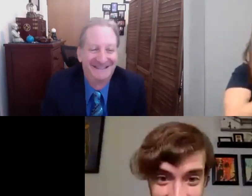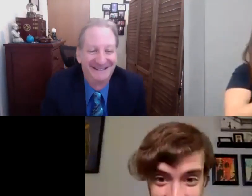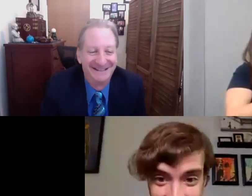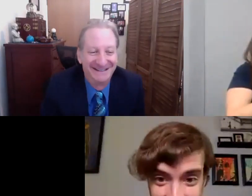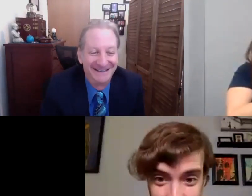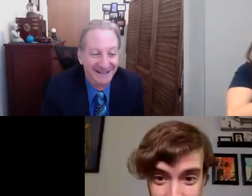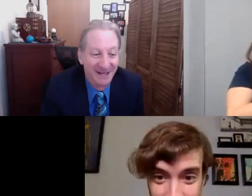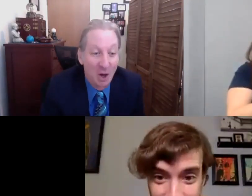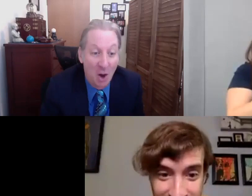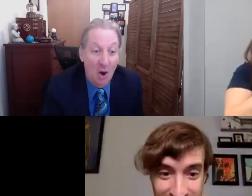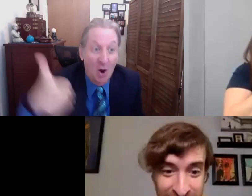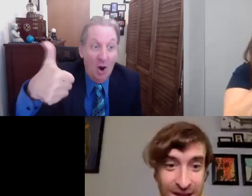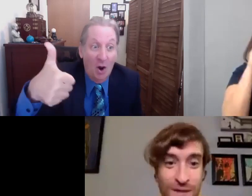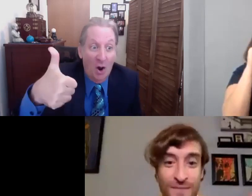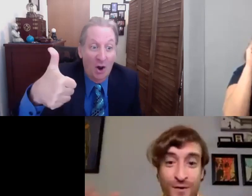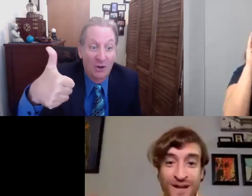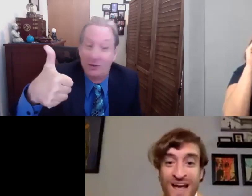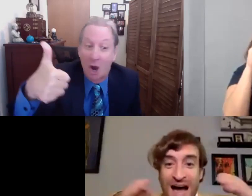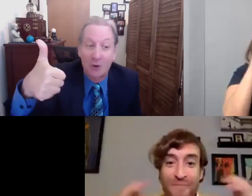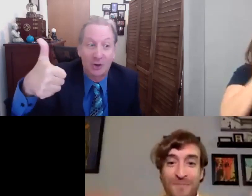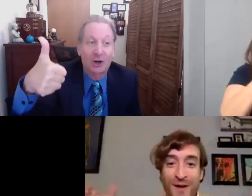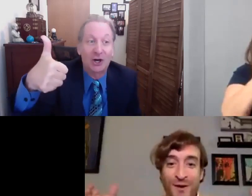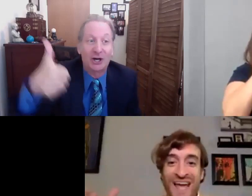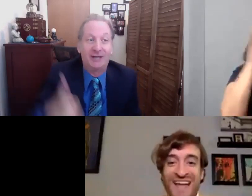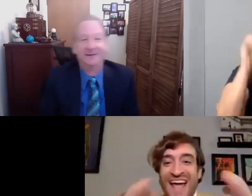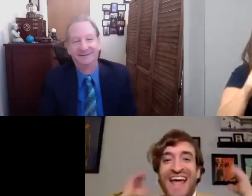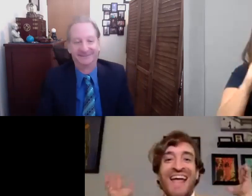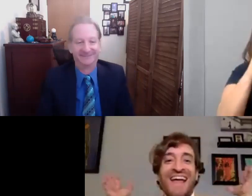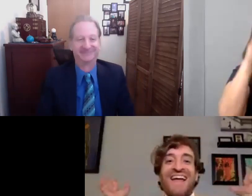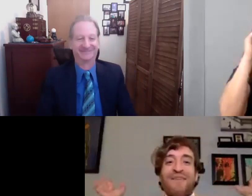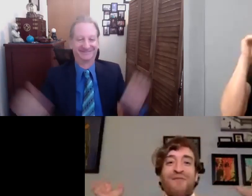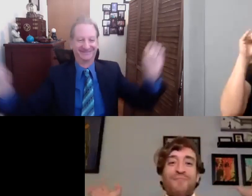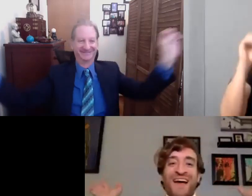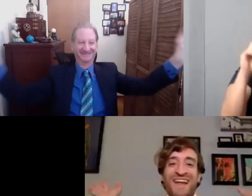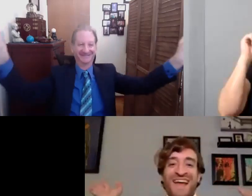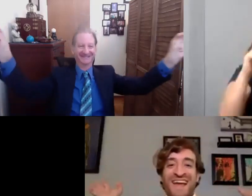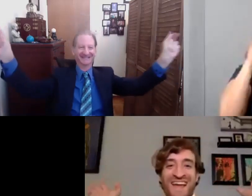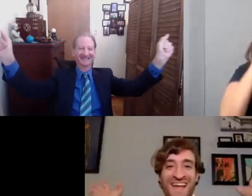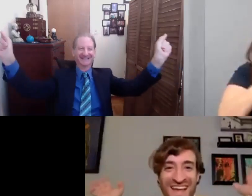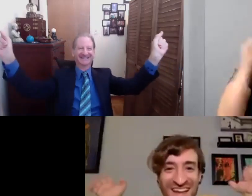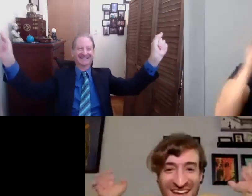hang on am I on mute? I'm unmuted everybody.